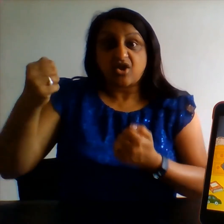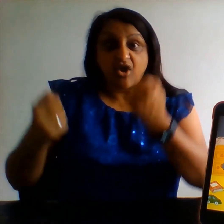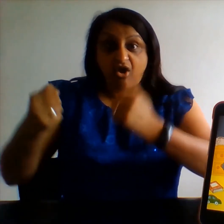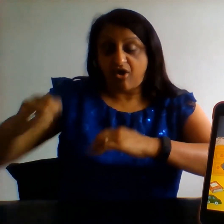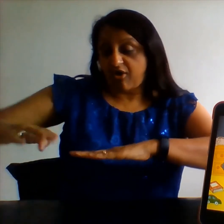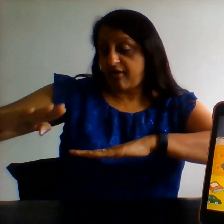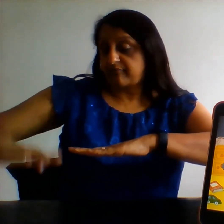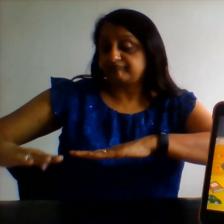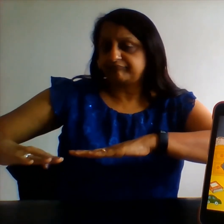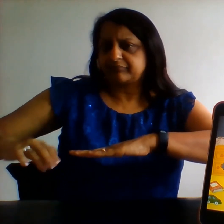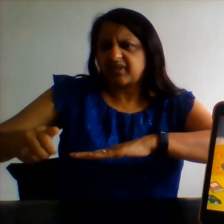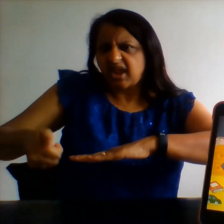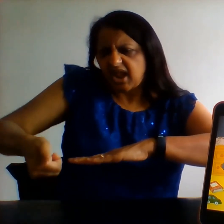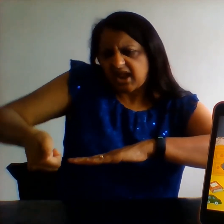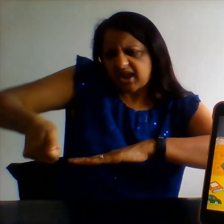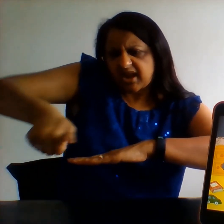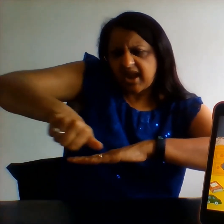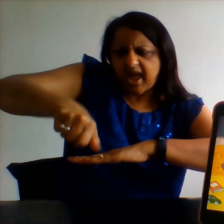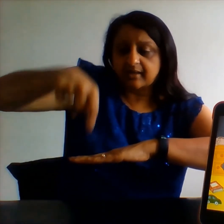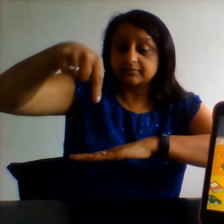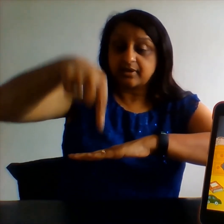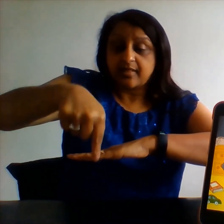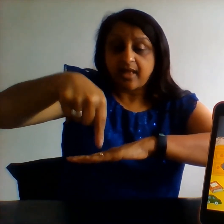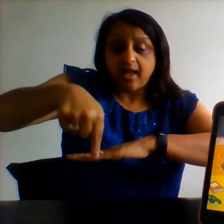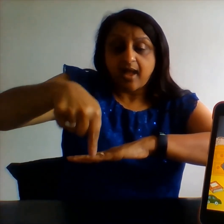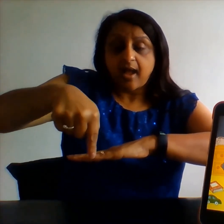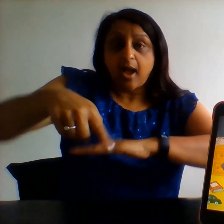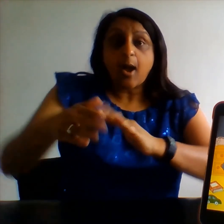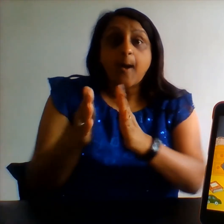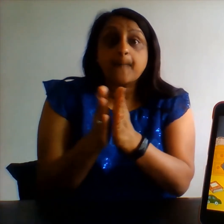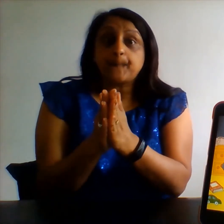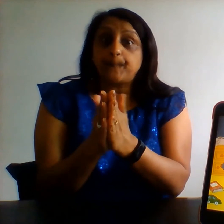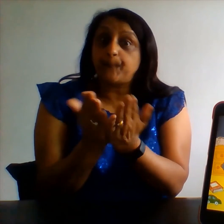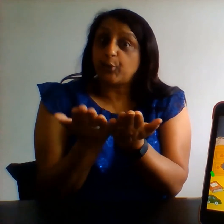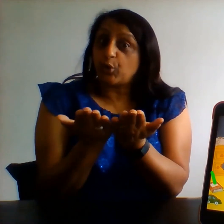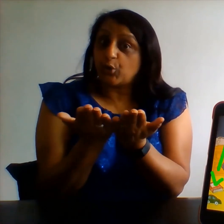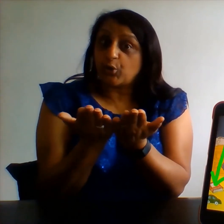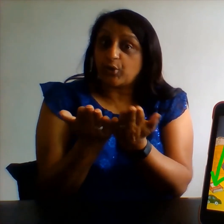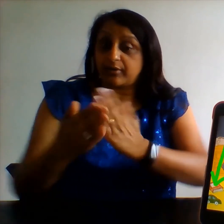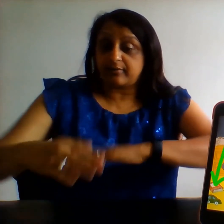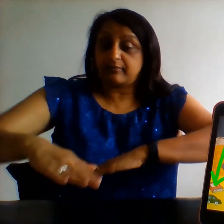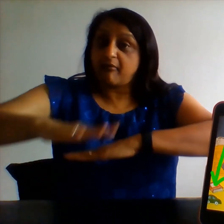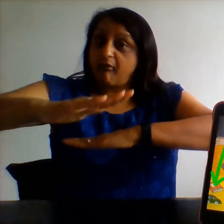And behind the car, we can also see a book.